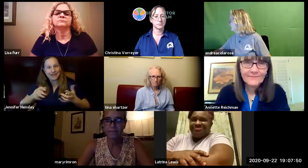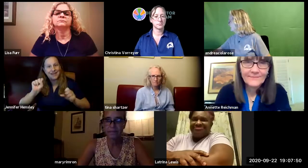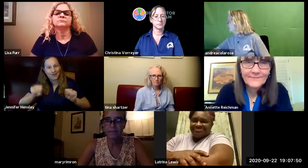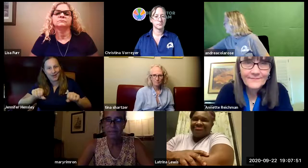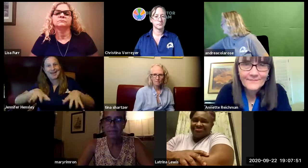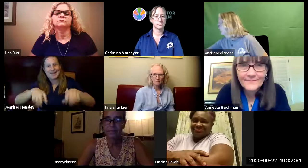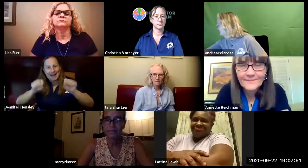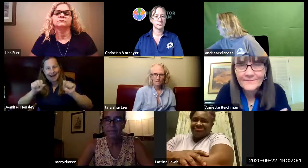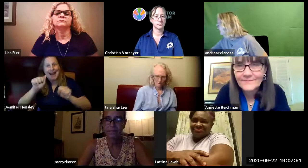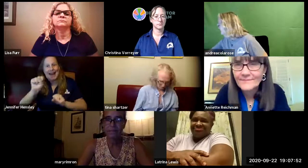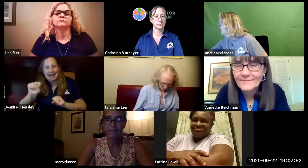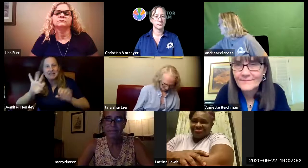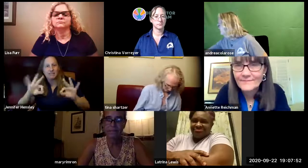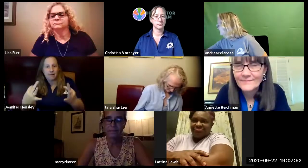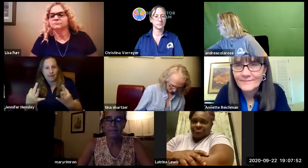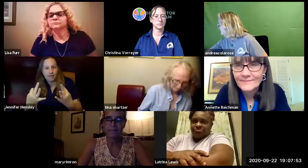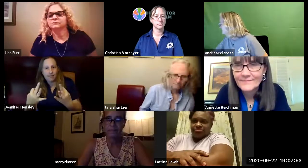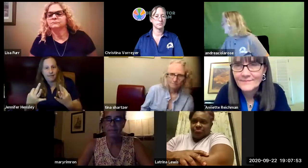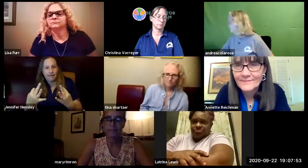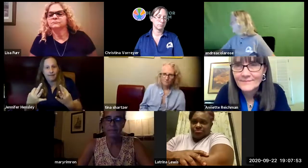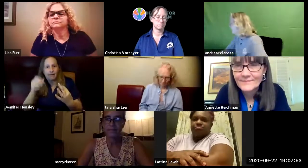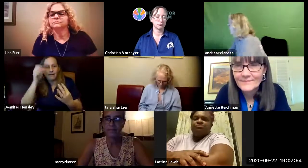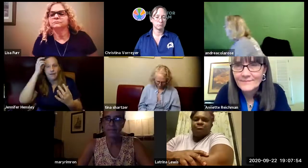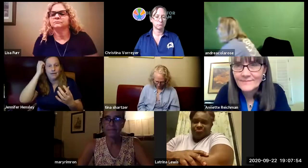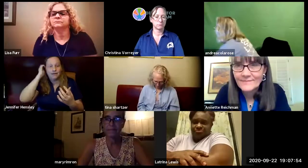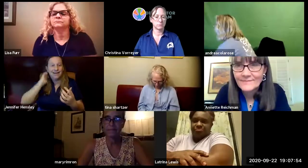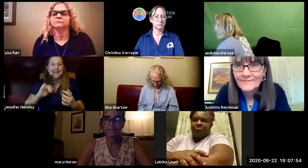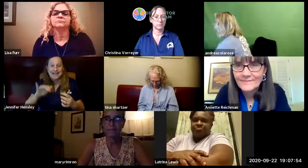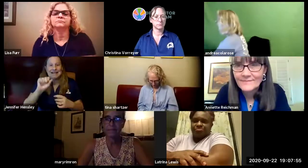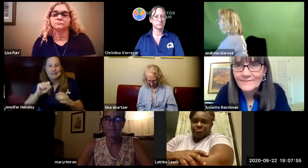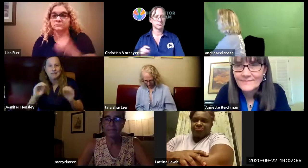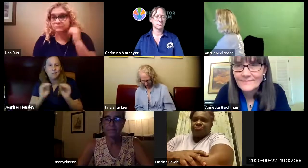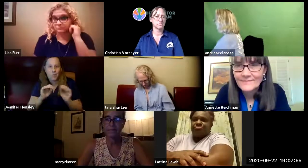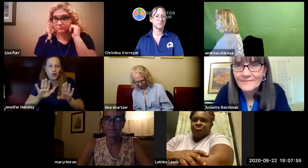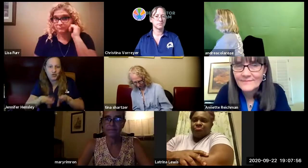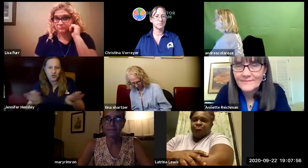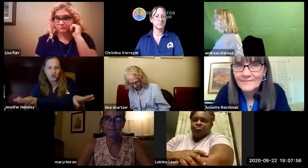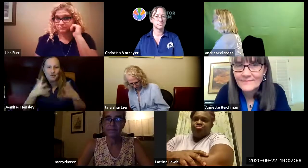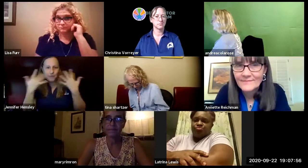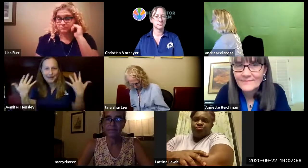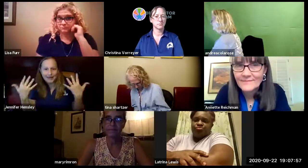and those are online classes that you can take as a family